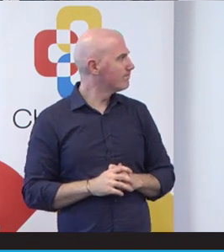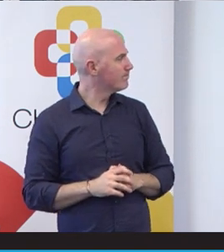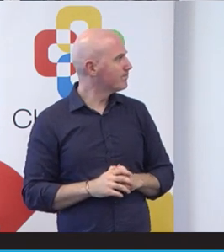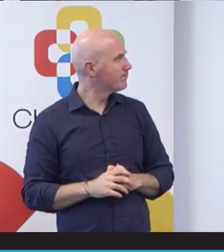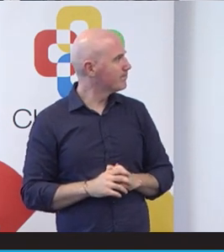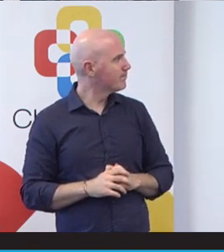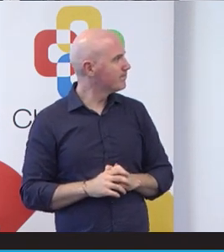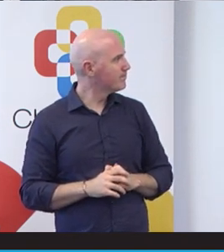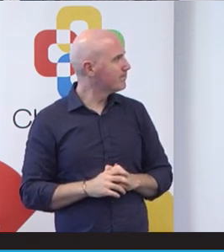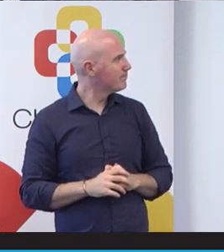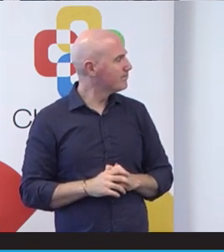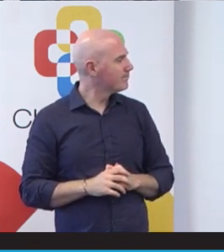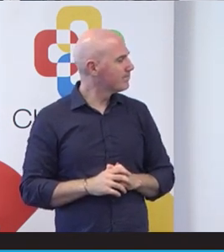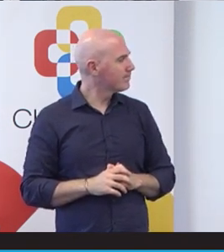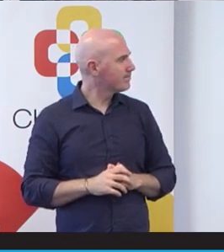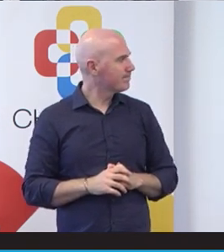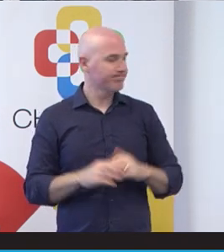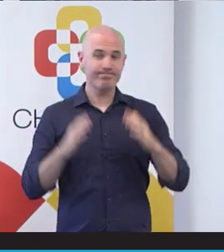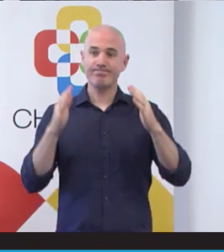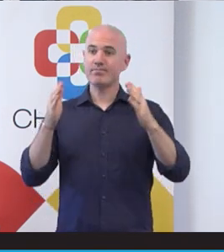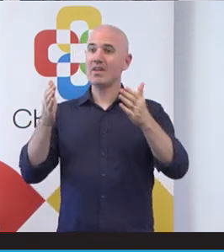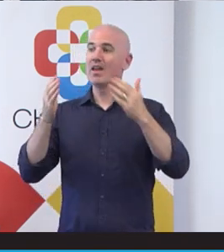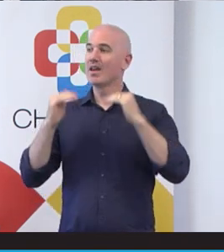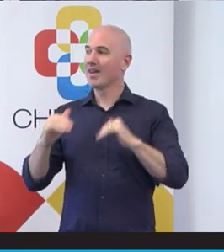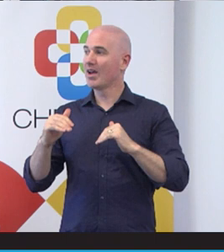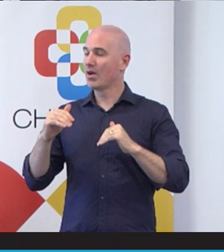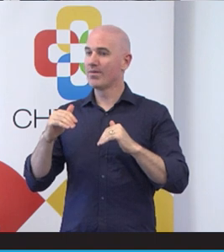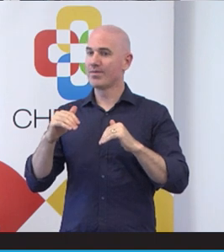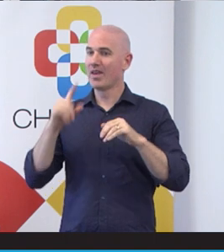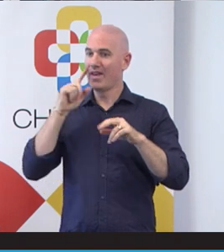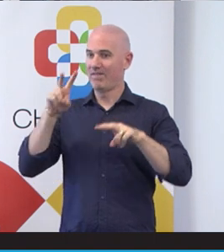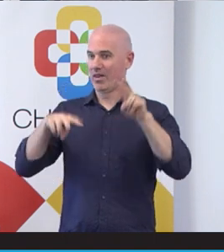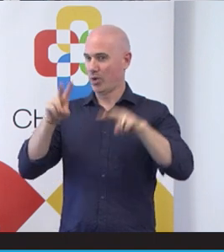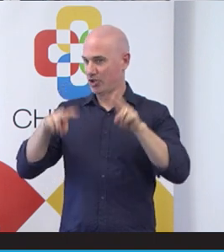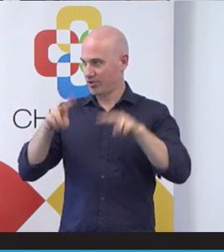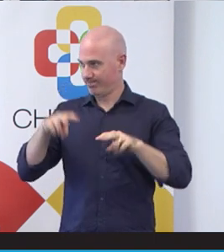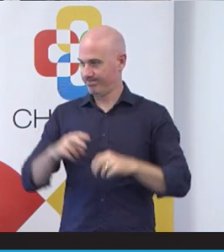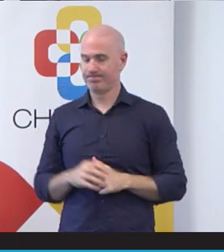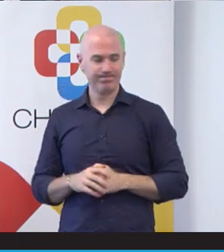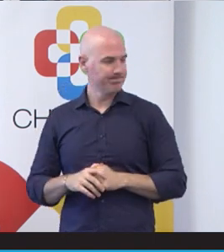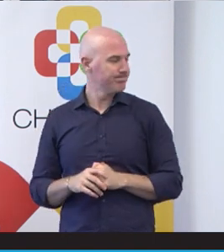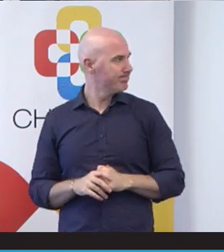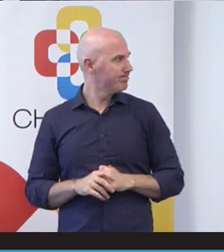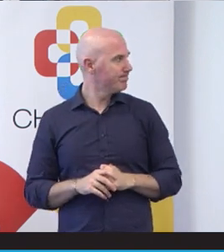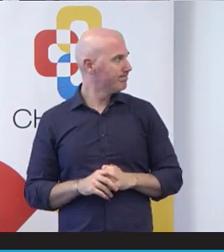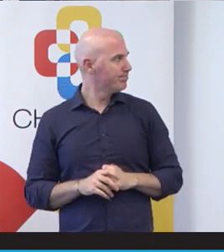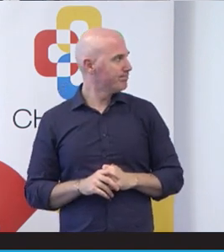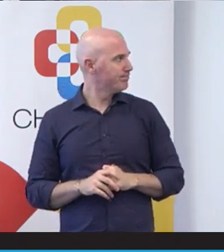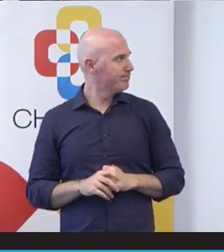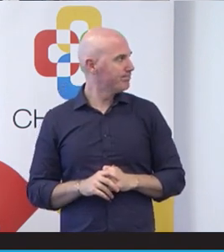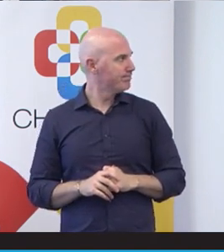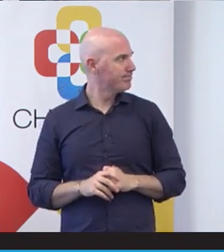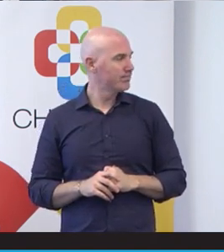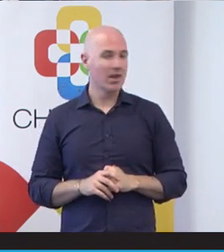And so now I'm going to go on to the evaluation, so we'll talk about this. So it was evaluated by